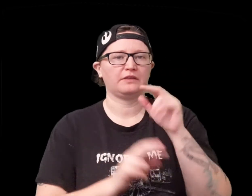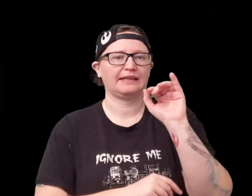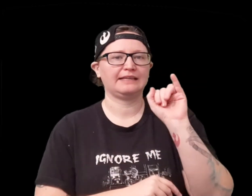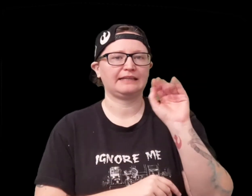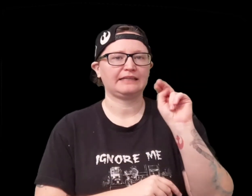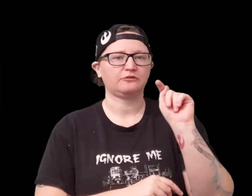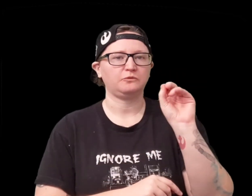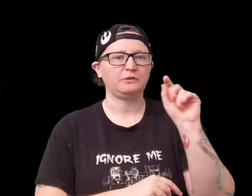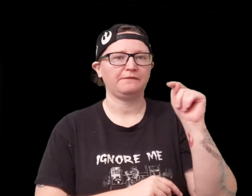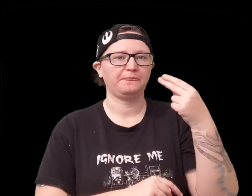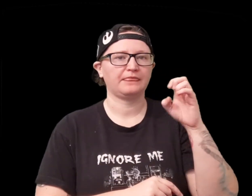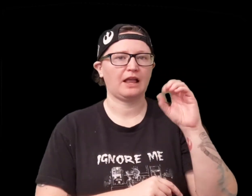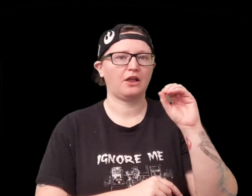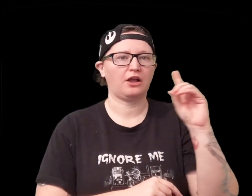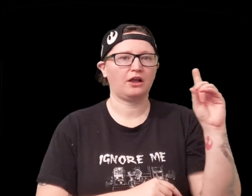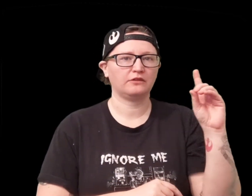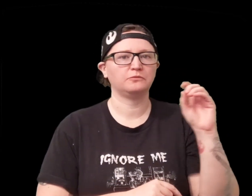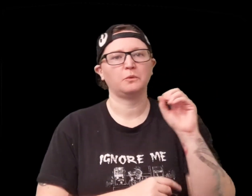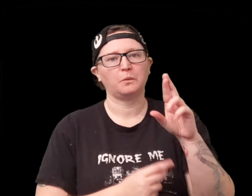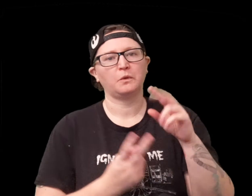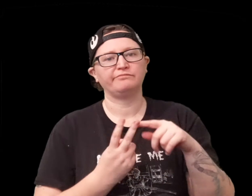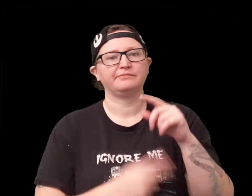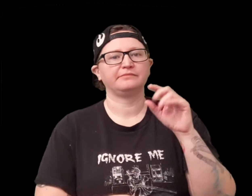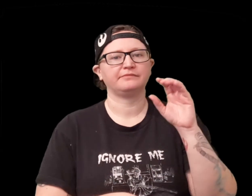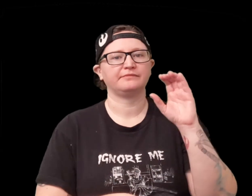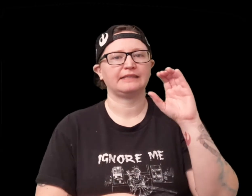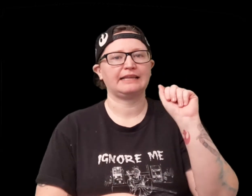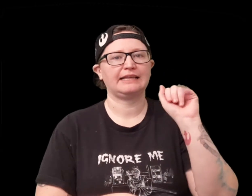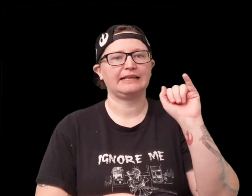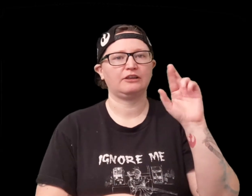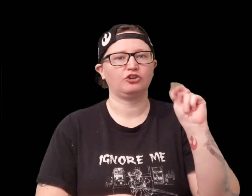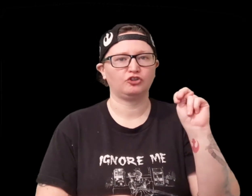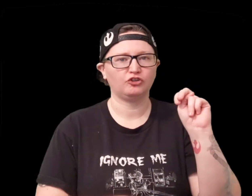rule system called Into the Odd or Cairn.